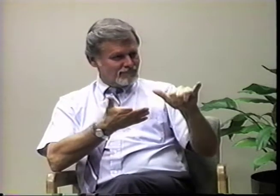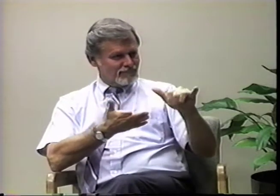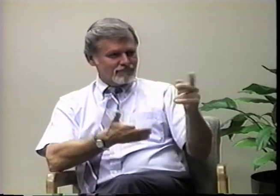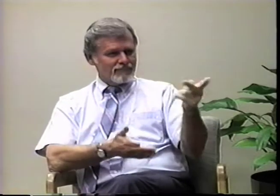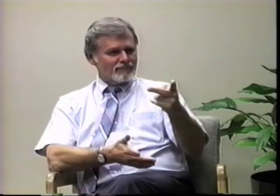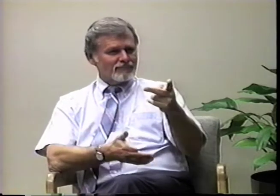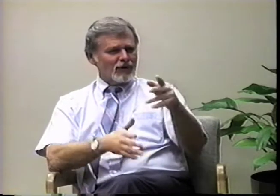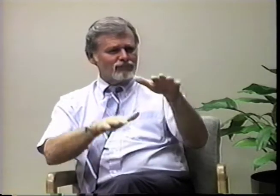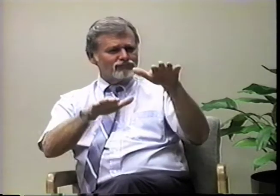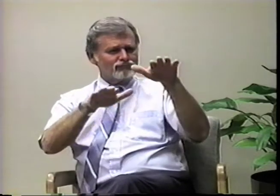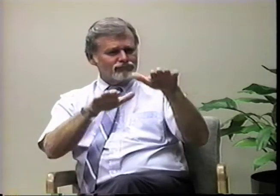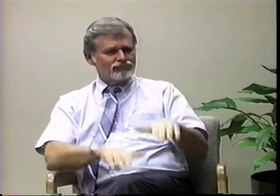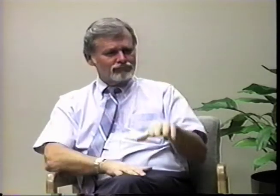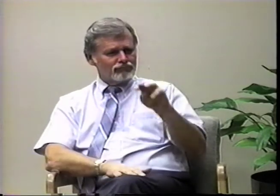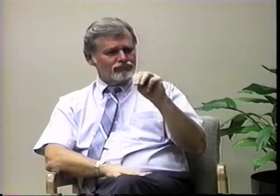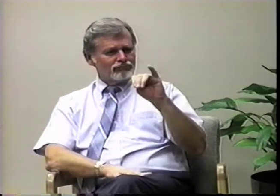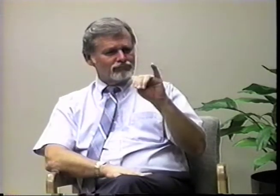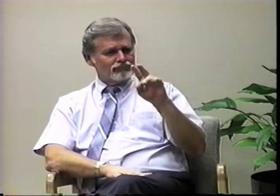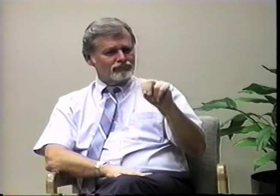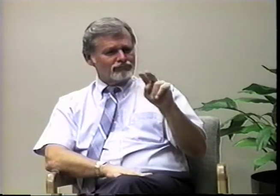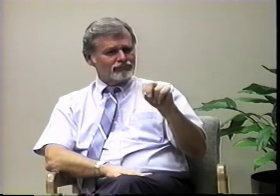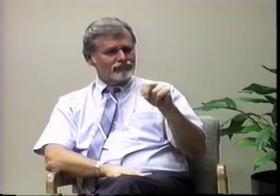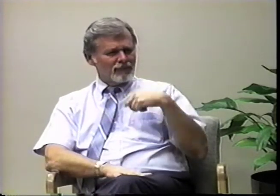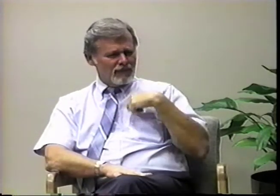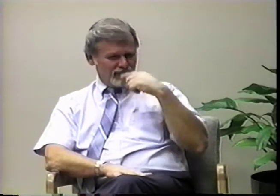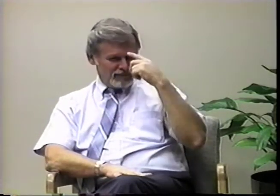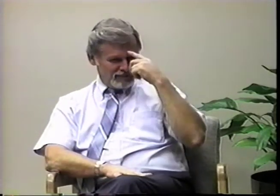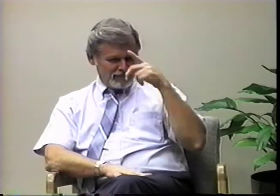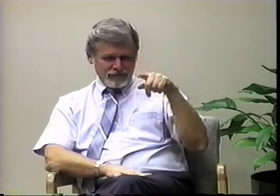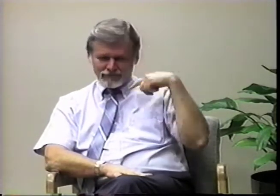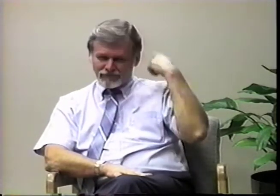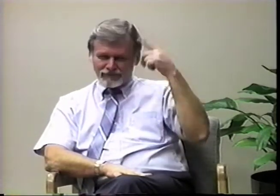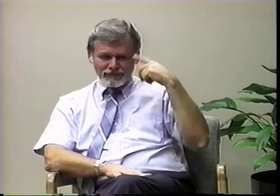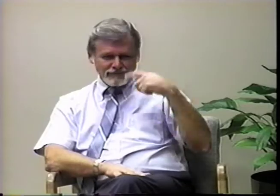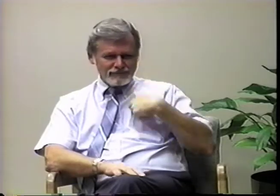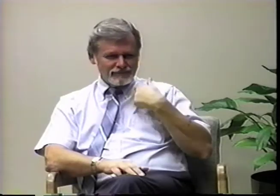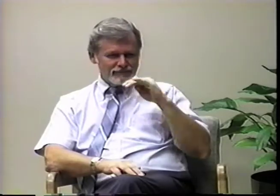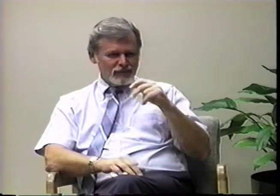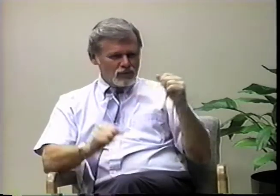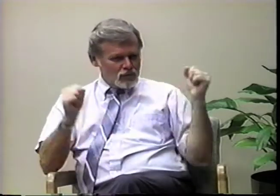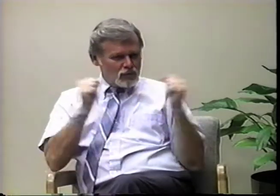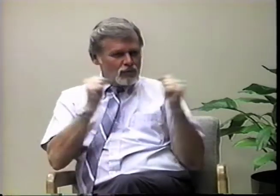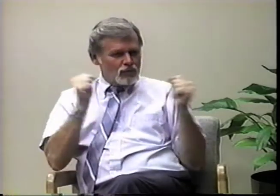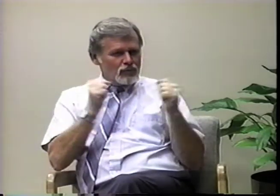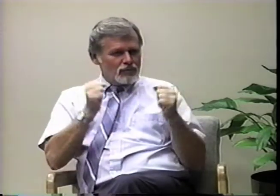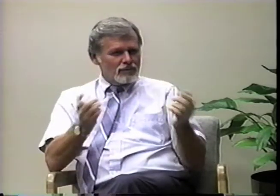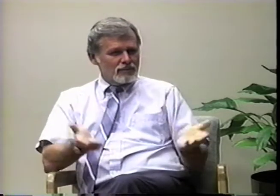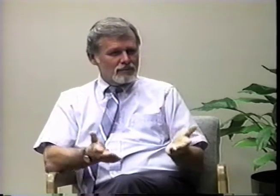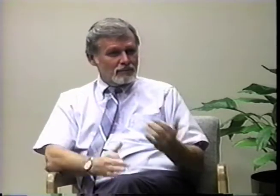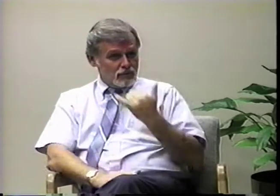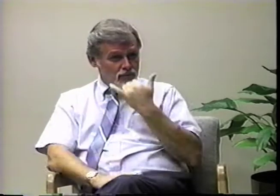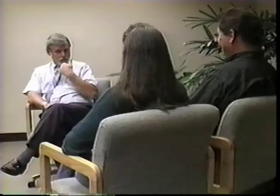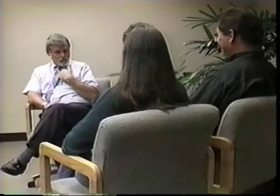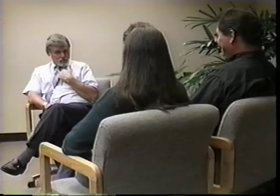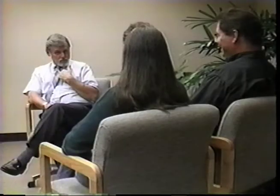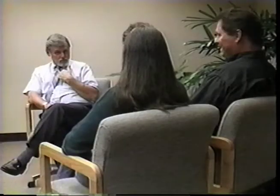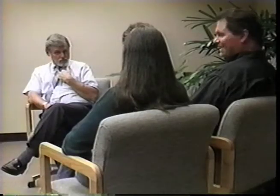and David, you are from New York, and yet the two of you decided to settle down in Minnesota! I think you're crazy!